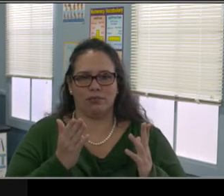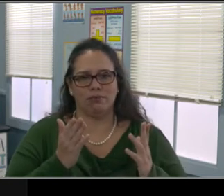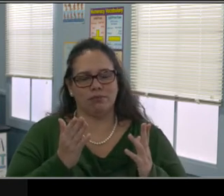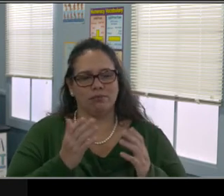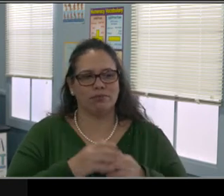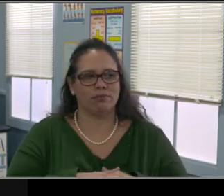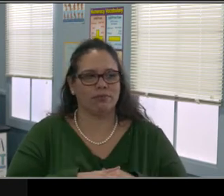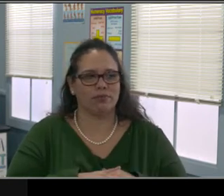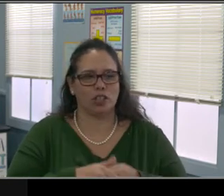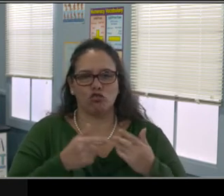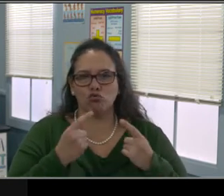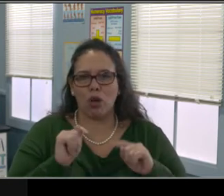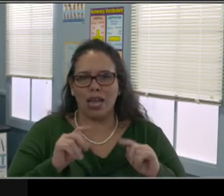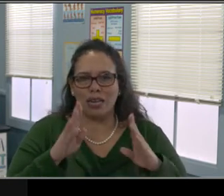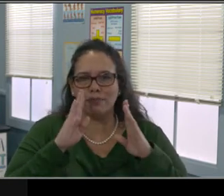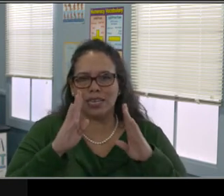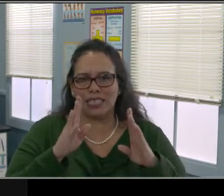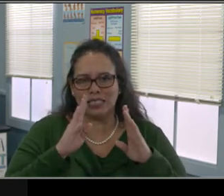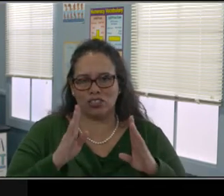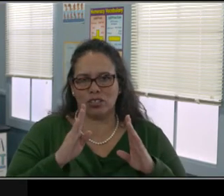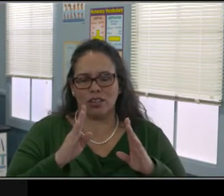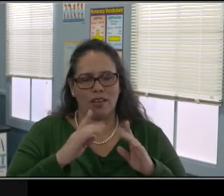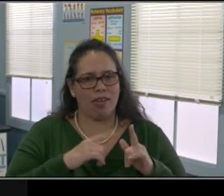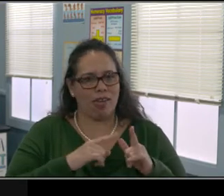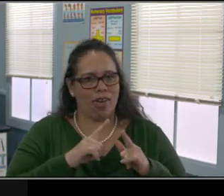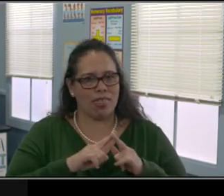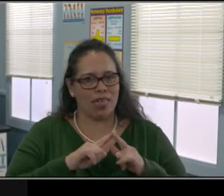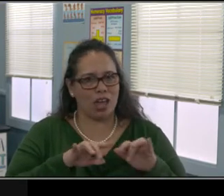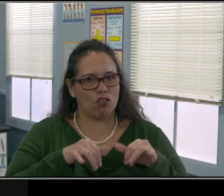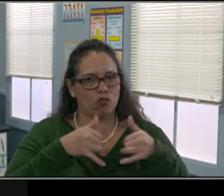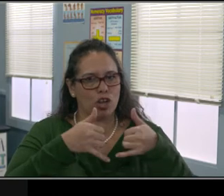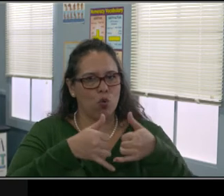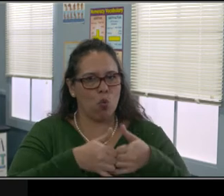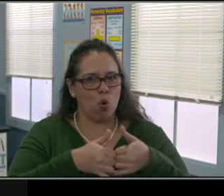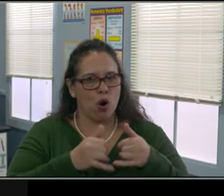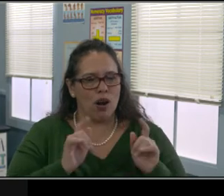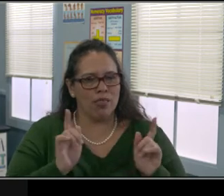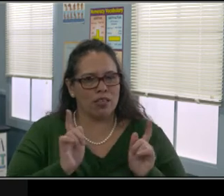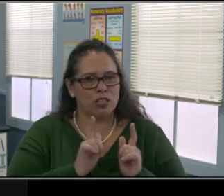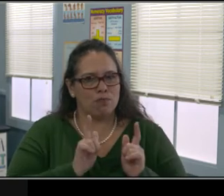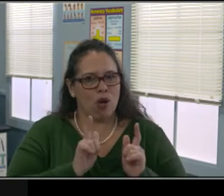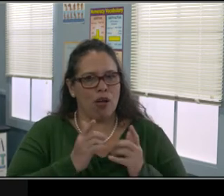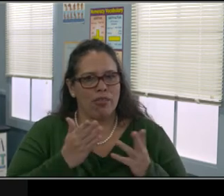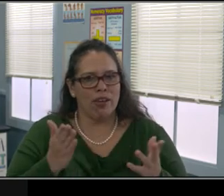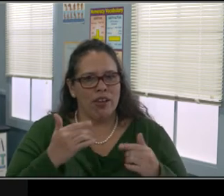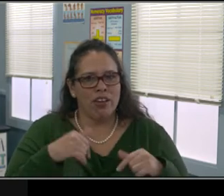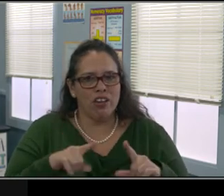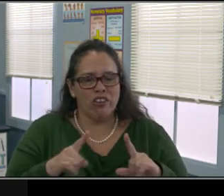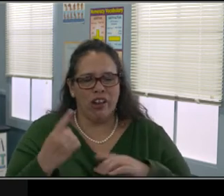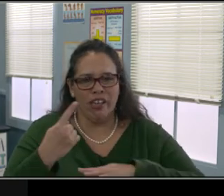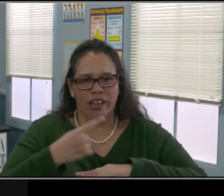There might be a little bit more sensitive to the loneliness, to the isolation and the lack of physical connection.